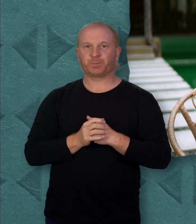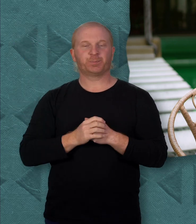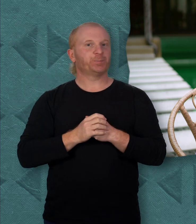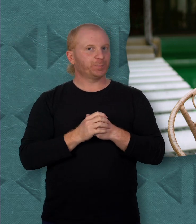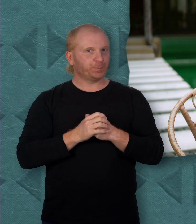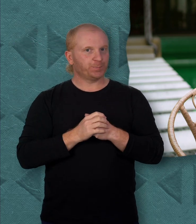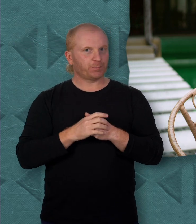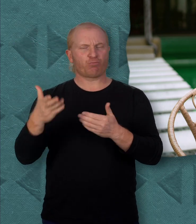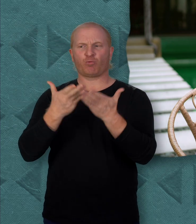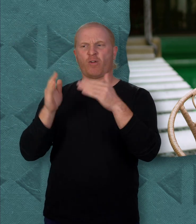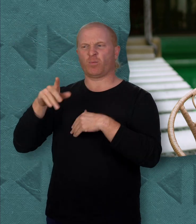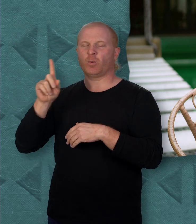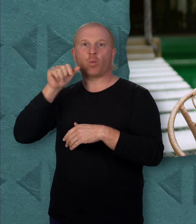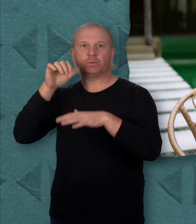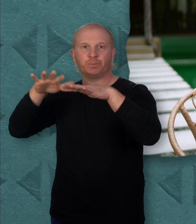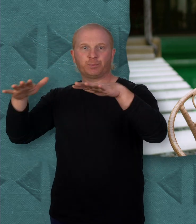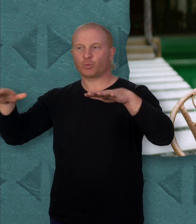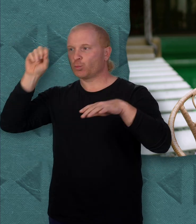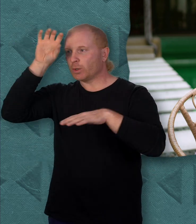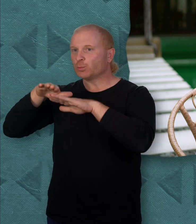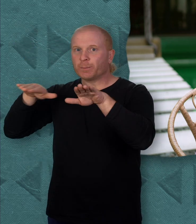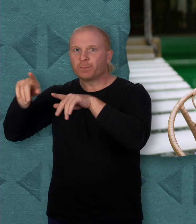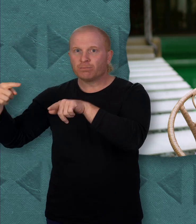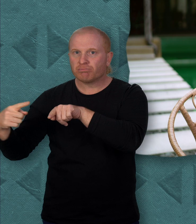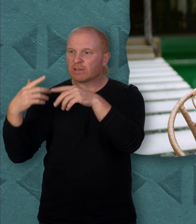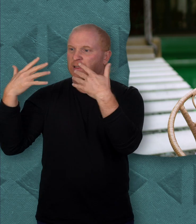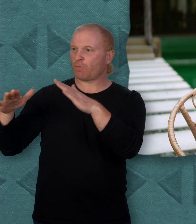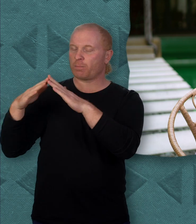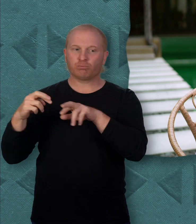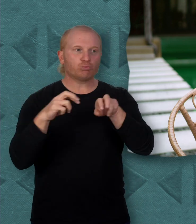This story is about all the whales in the ocean leaving their home to walk around on land.